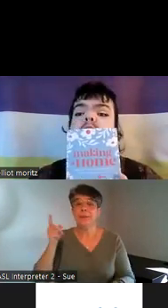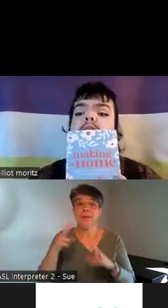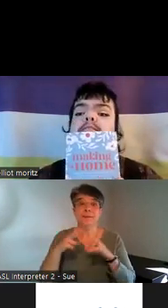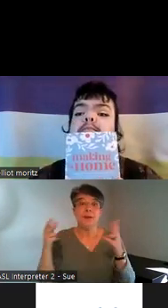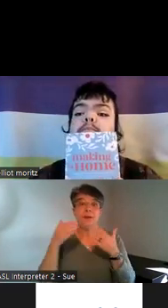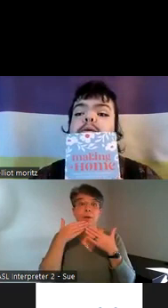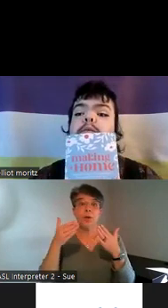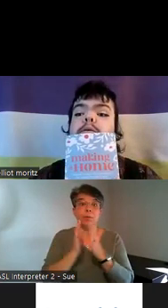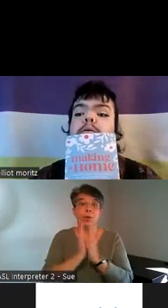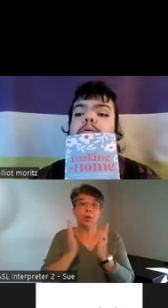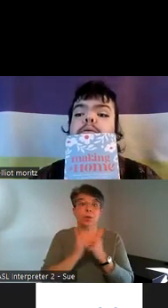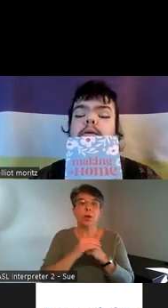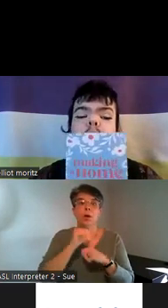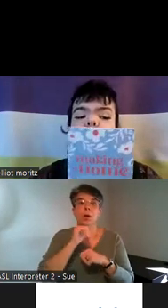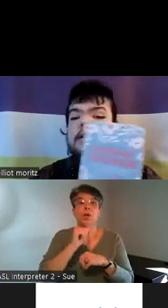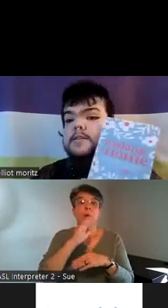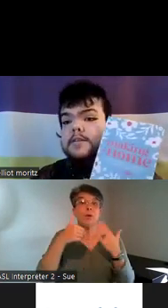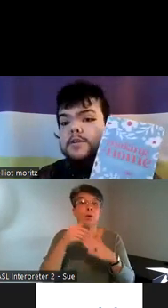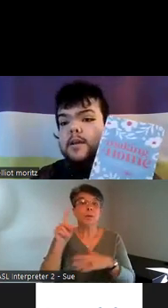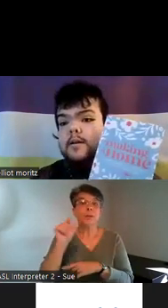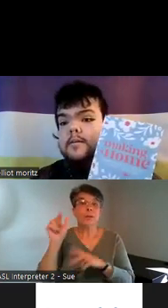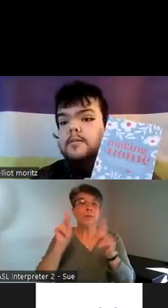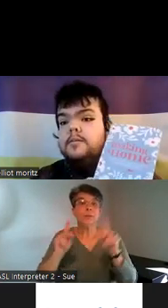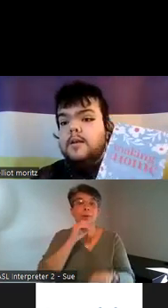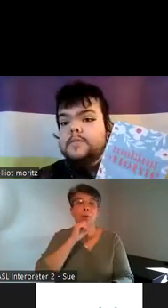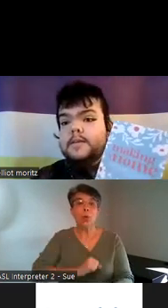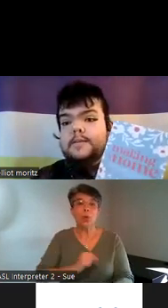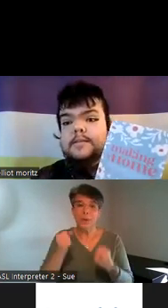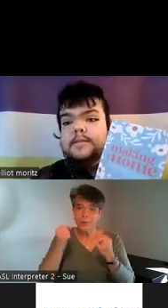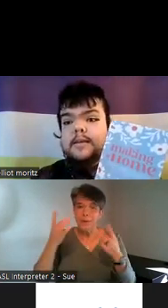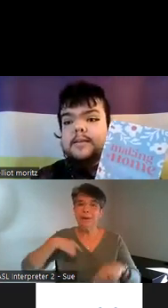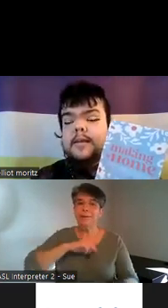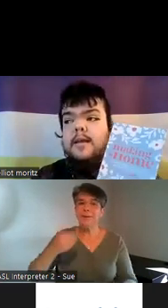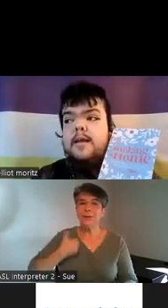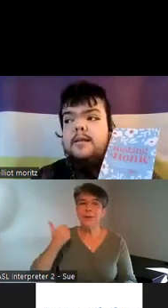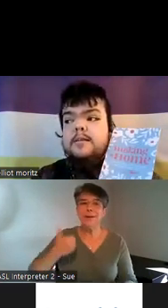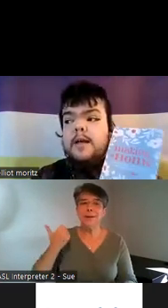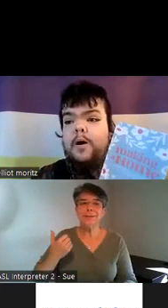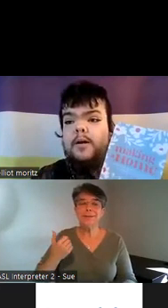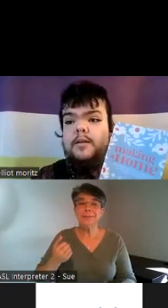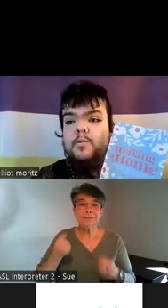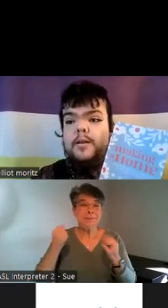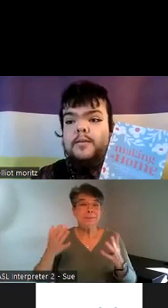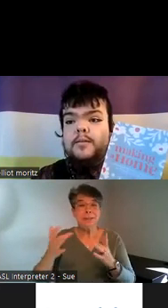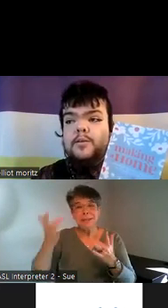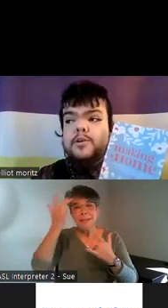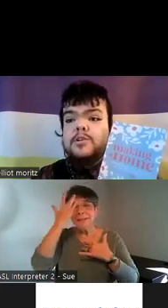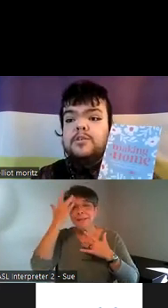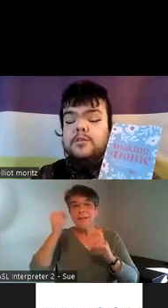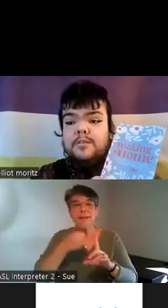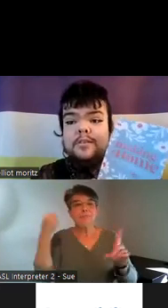not all disabled people are old Lots of us are young lots of illnesses can come on when you're